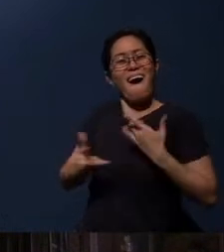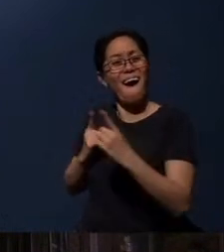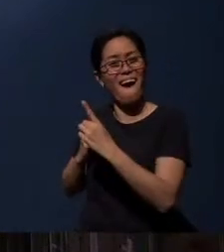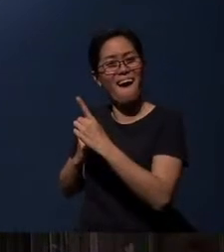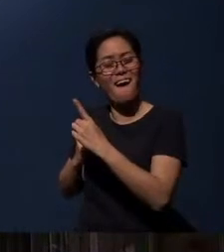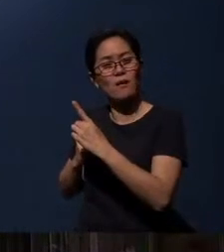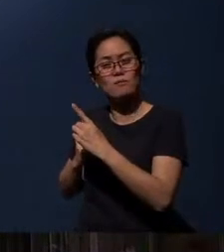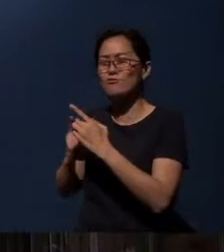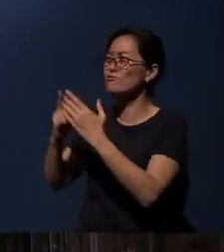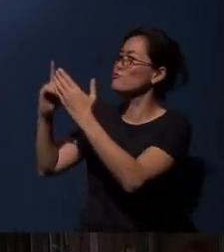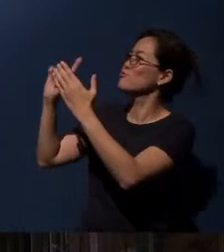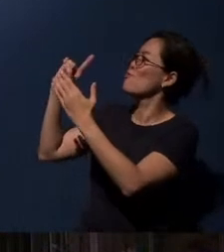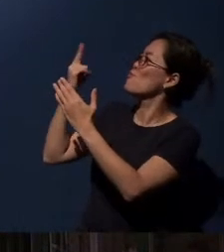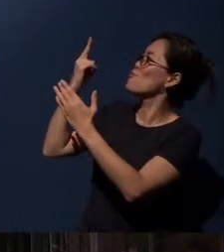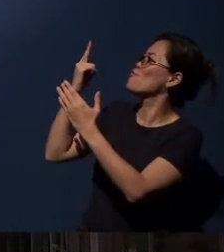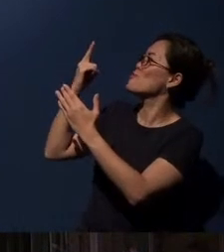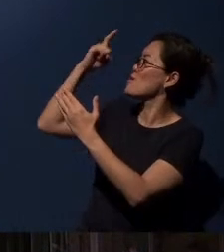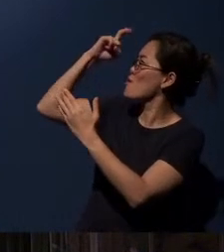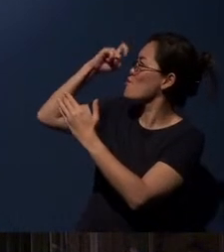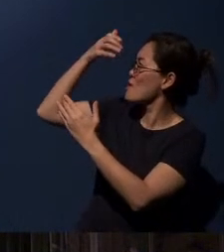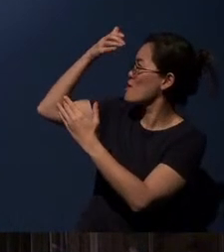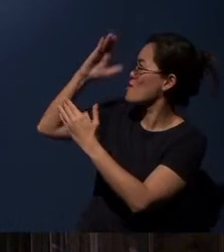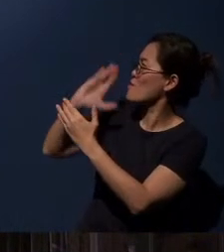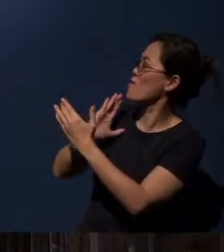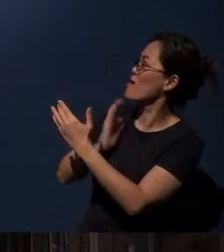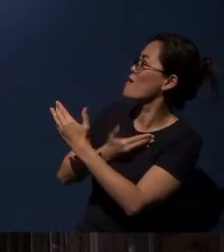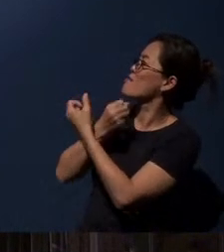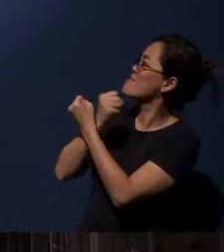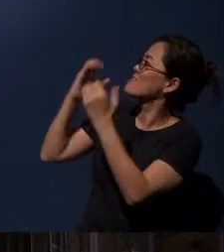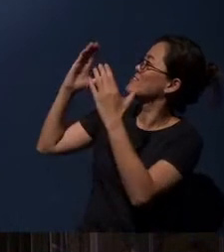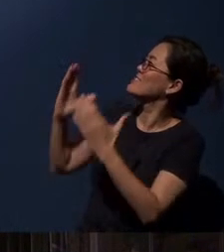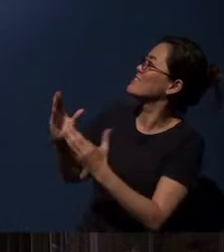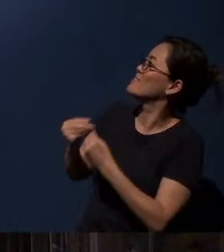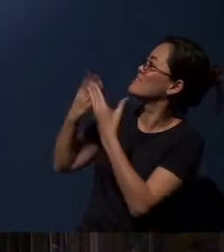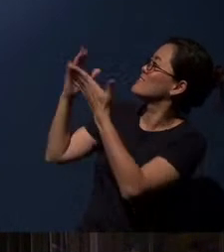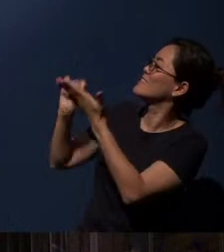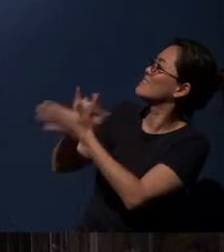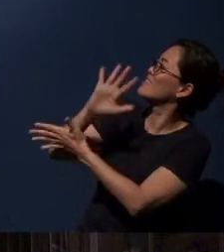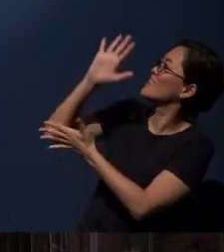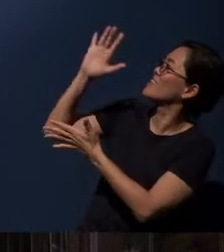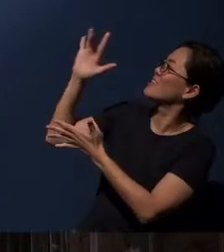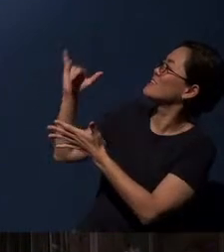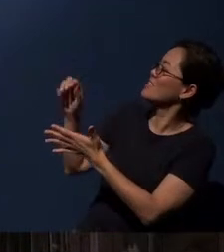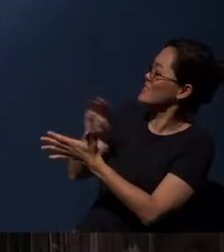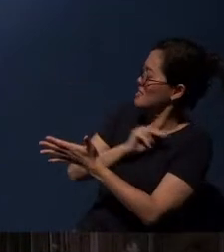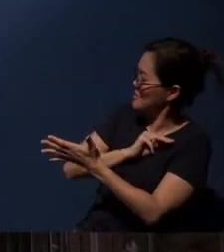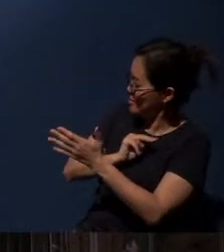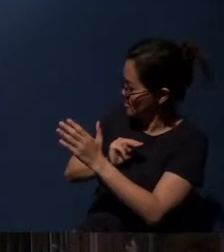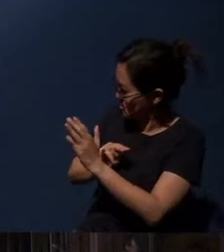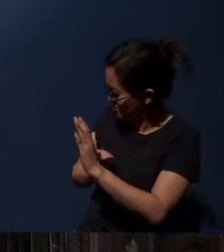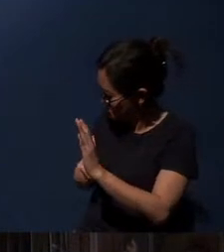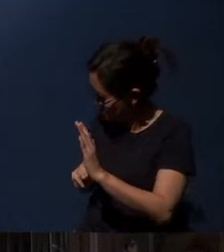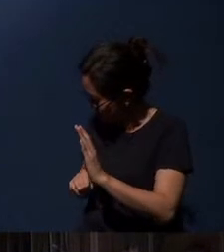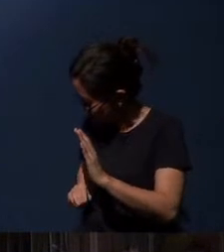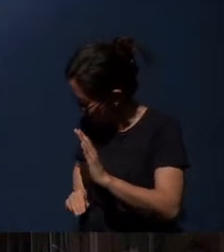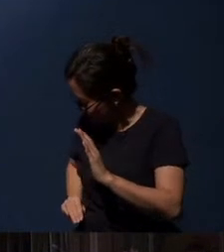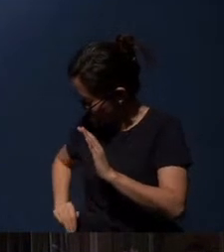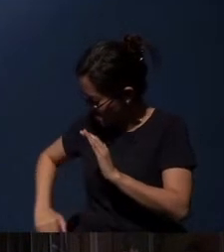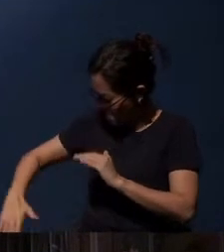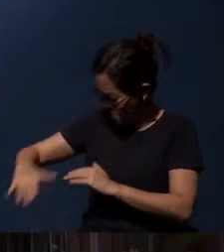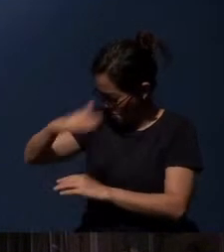to the only wise God our Savior, be glory and majesty, dominion and power,